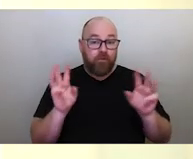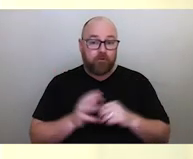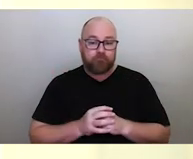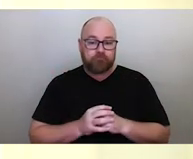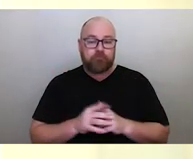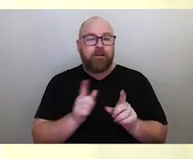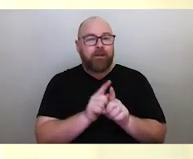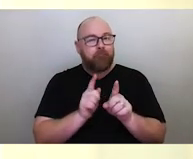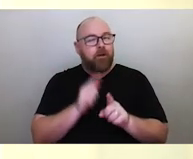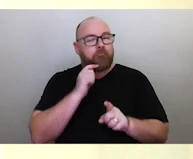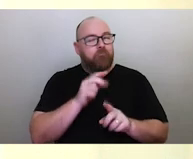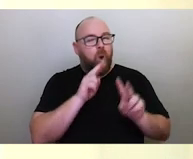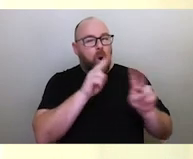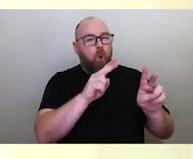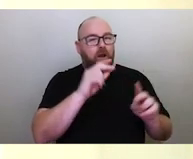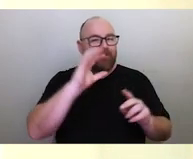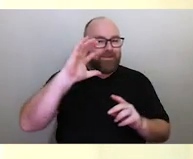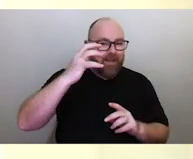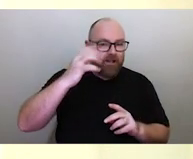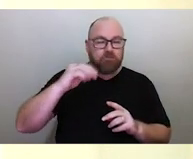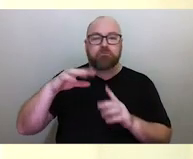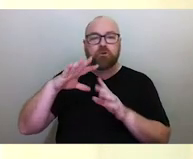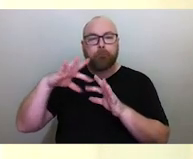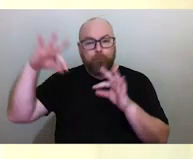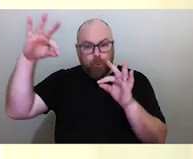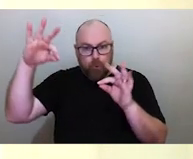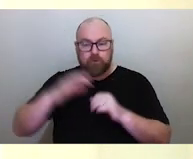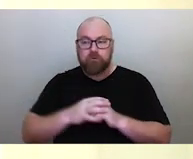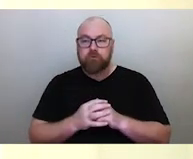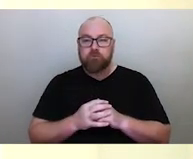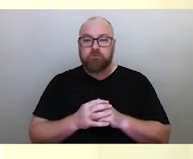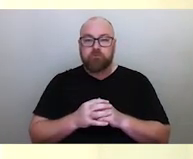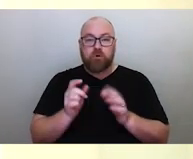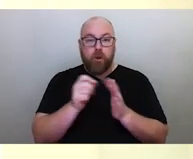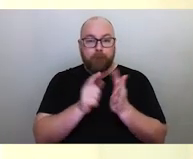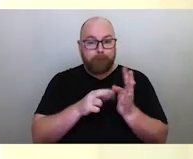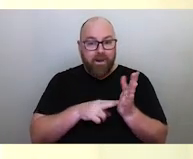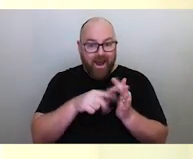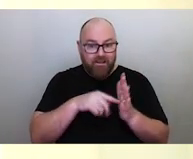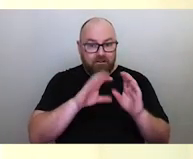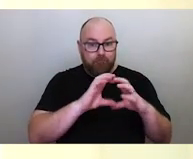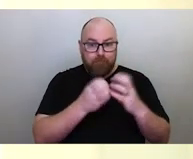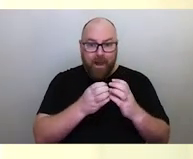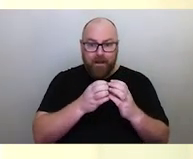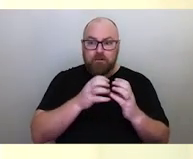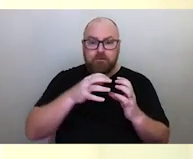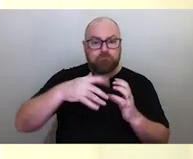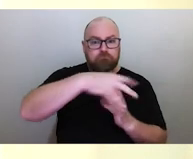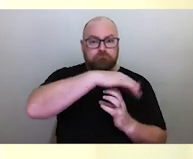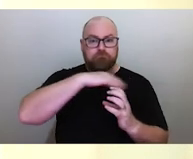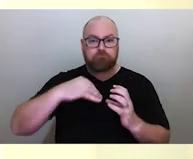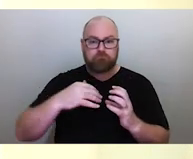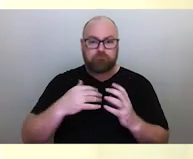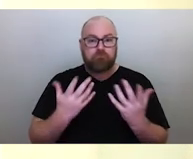the moon, the motions of the planets. Every subtle thing you can imagine or see in the sky is utilised,